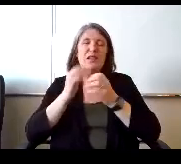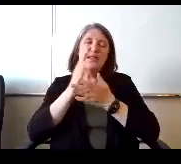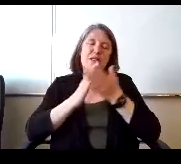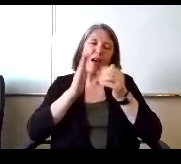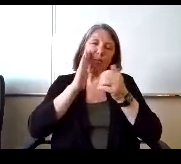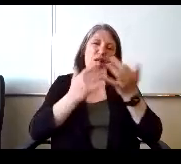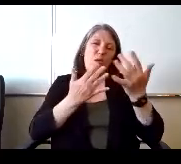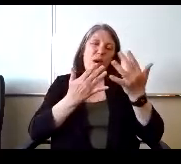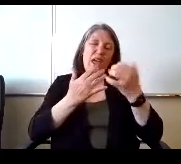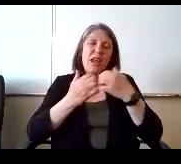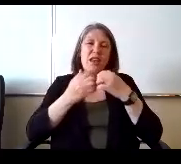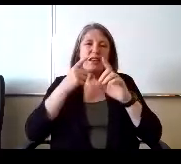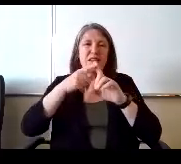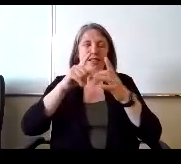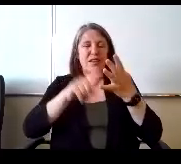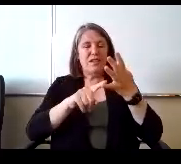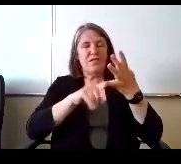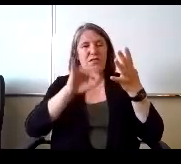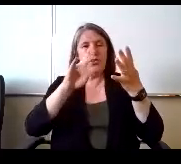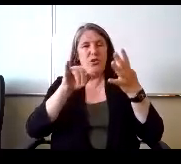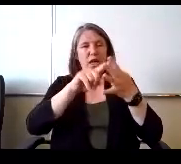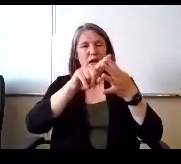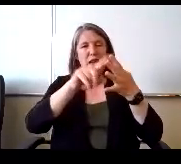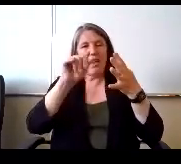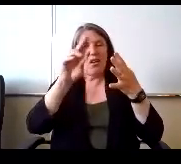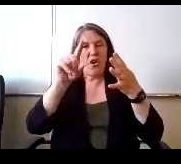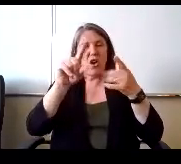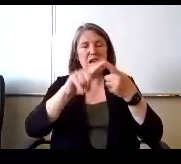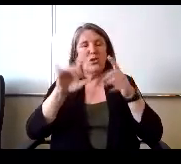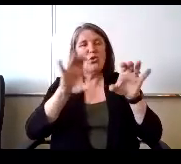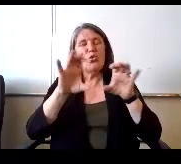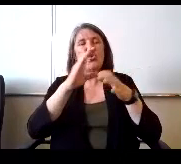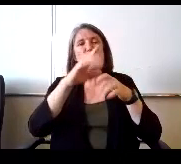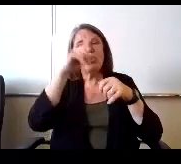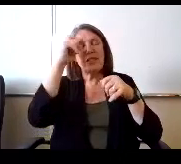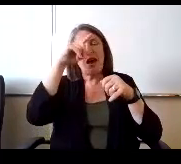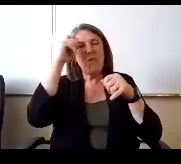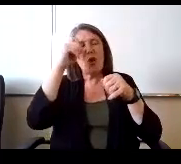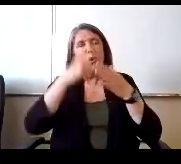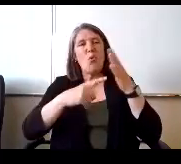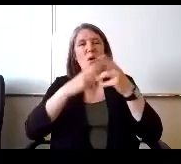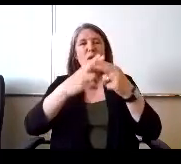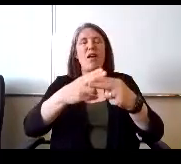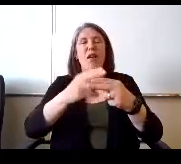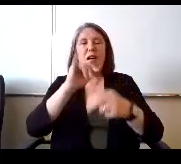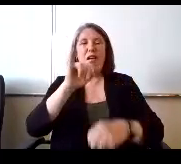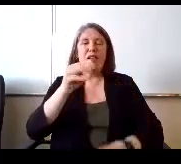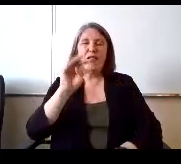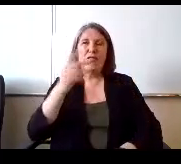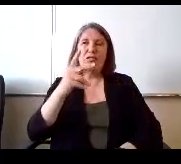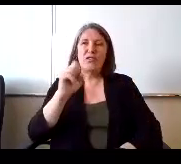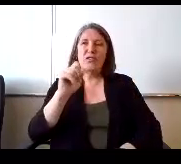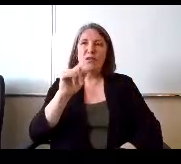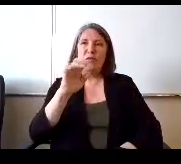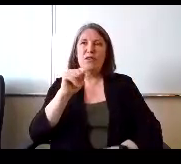until the end of July beginning of August to do some summer. What we call jumpstart work and others are going to continue right